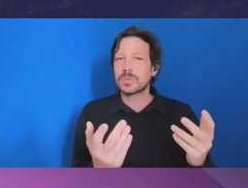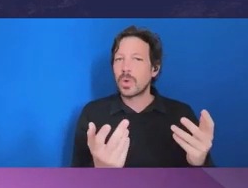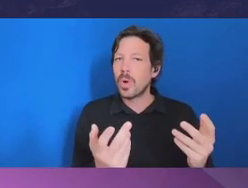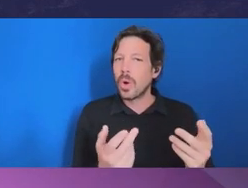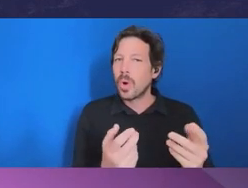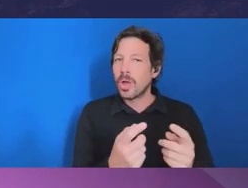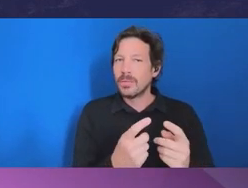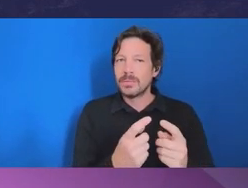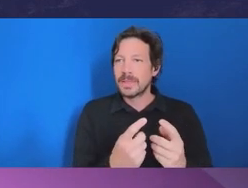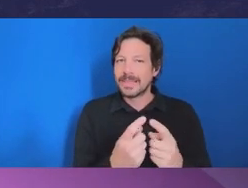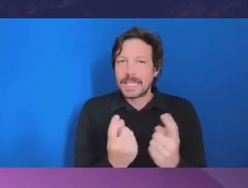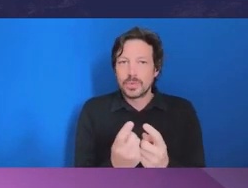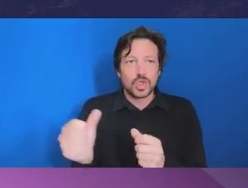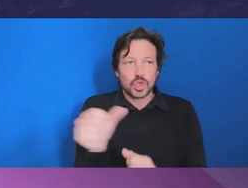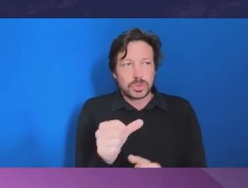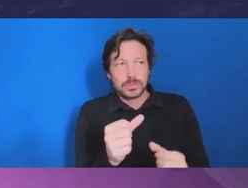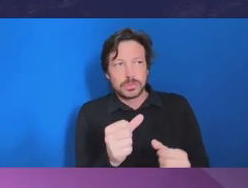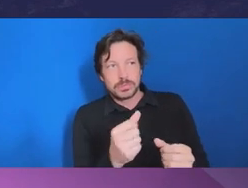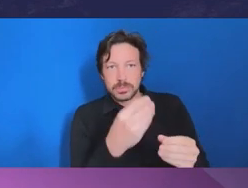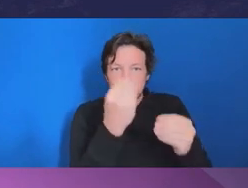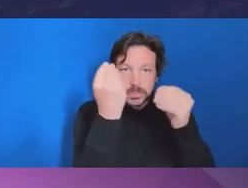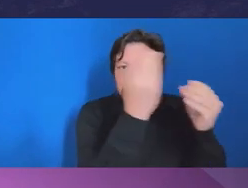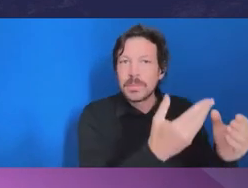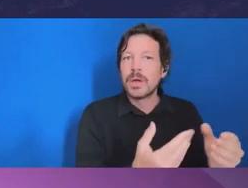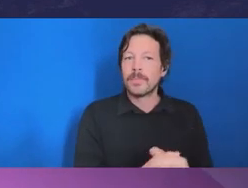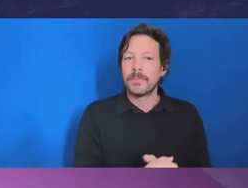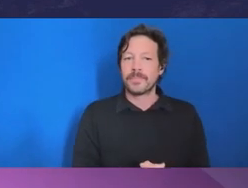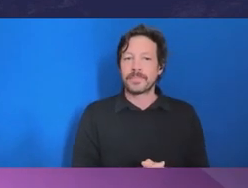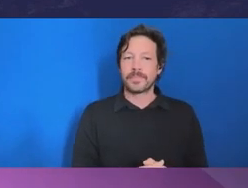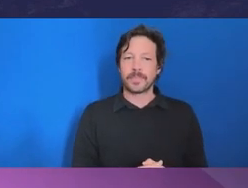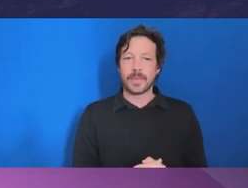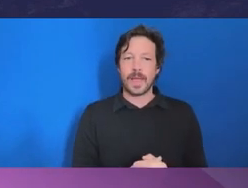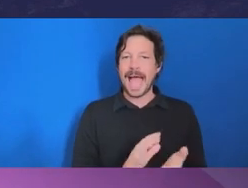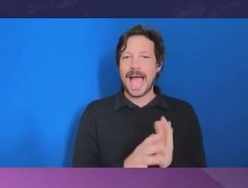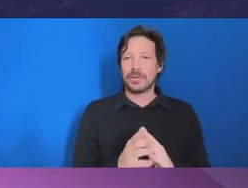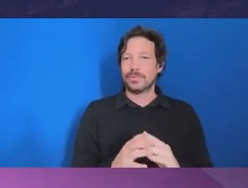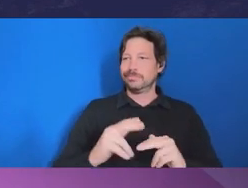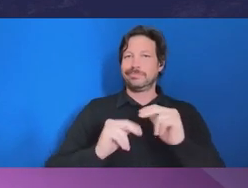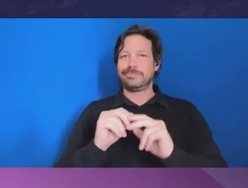who carry out more weight when determining probability in the case? Ombudsman Glass: I think there's a really simple answer to that question.